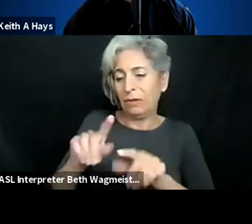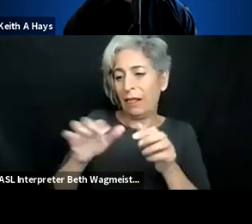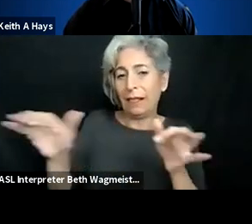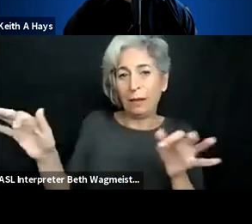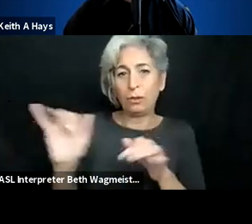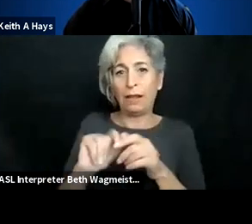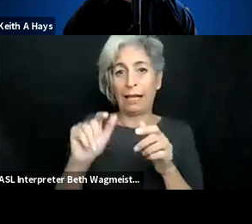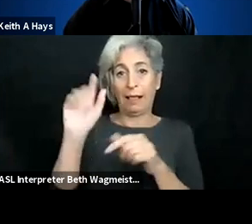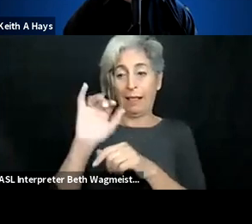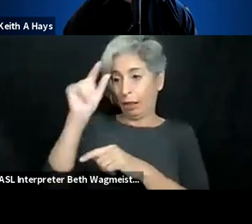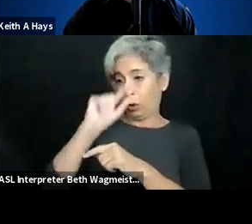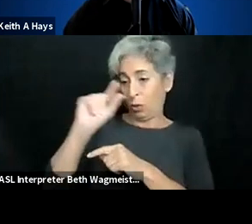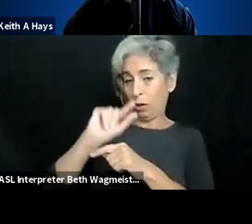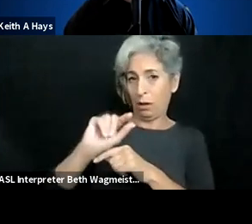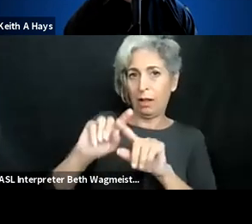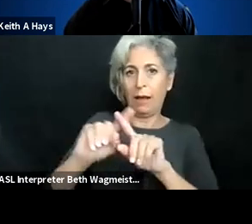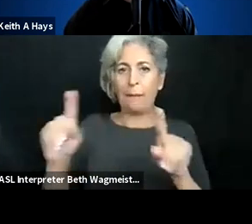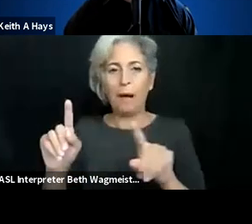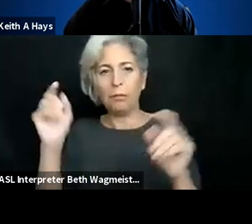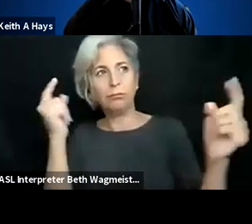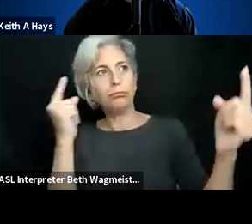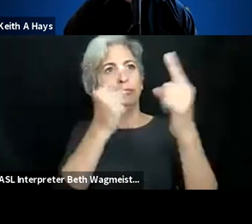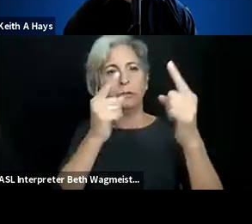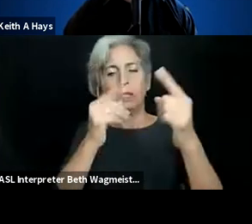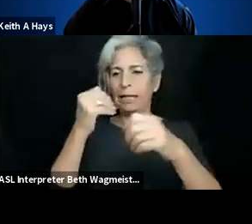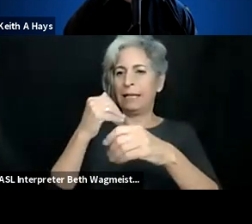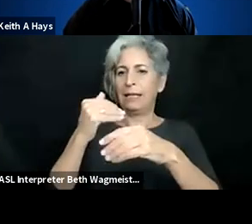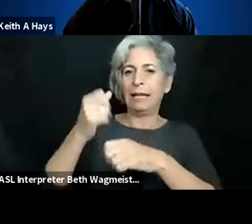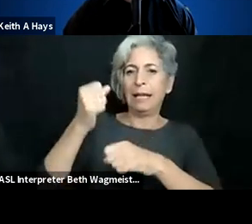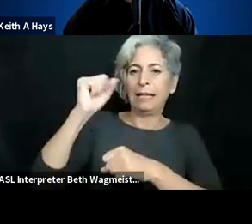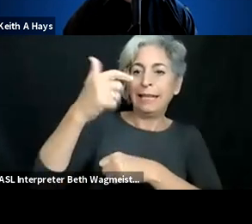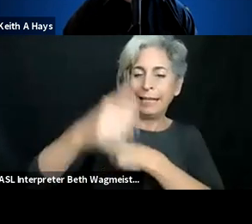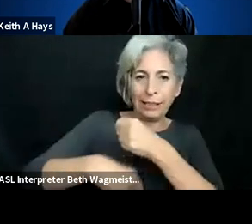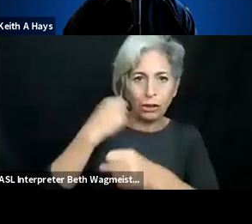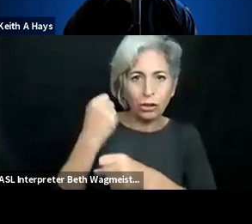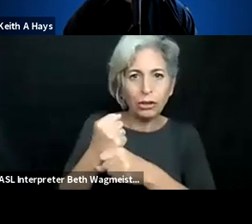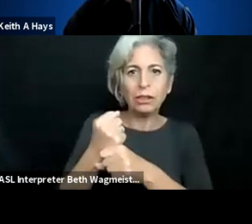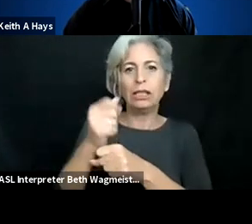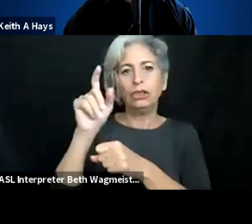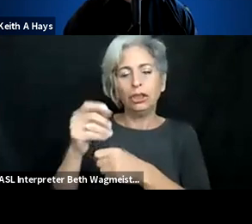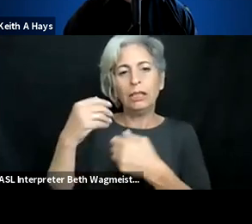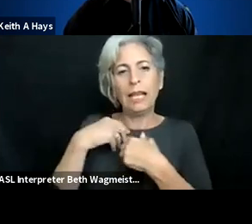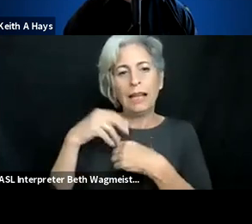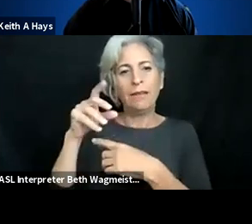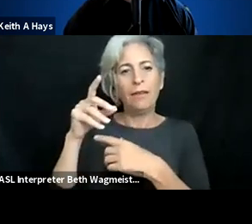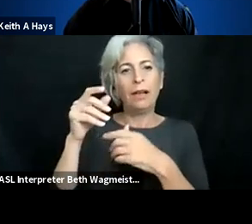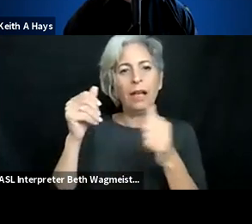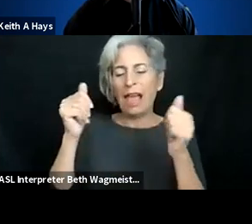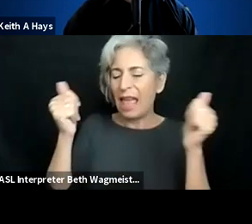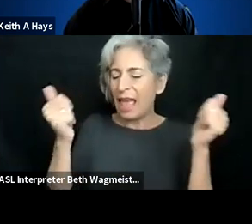you see a good detail of work happening in the last few years, the dream is that